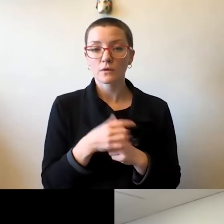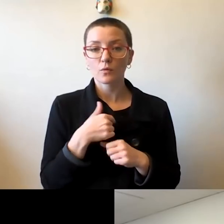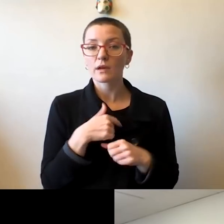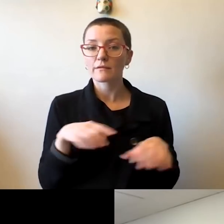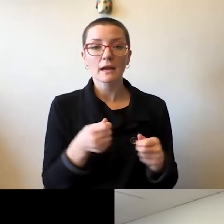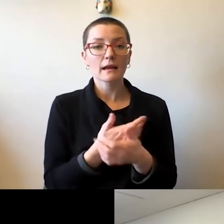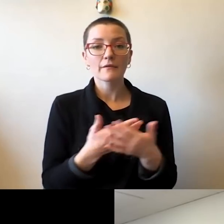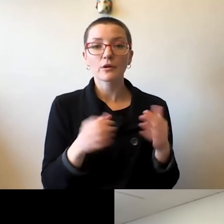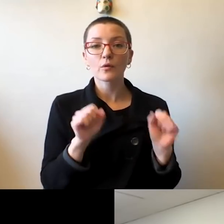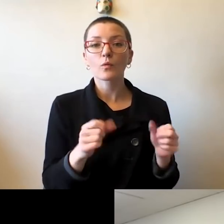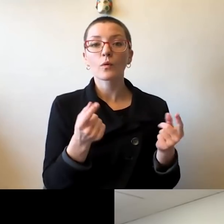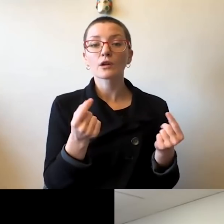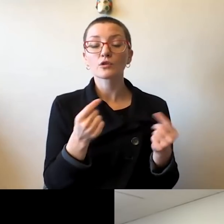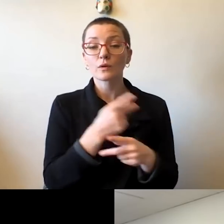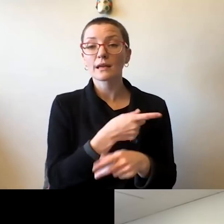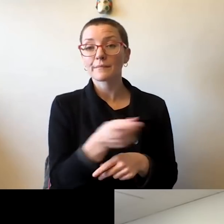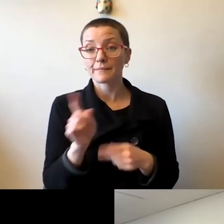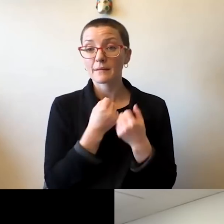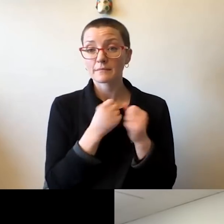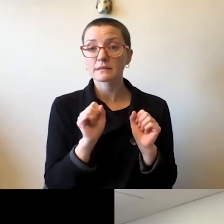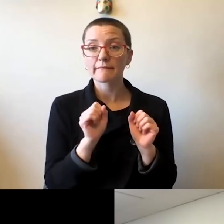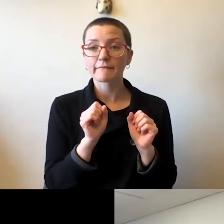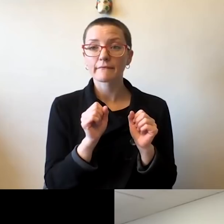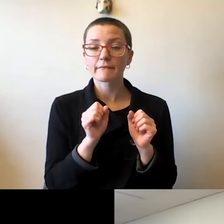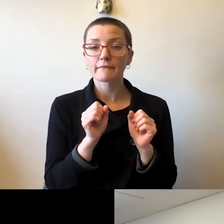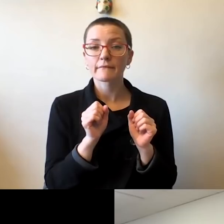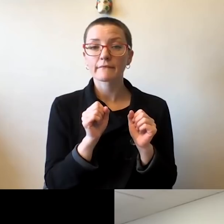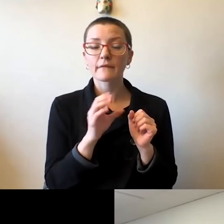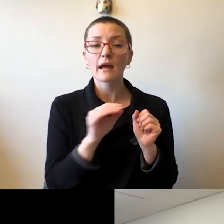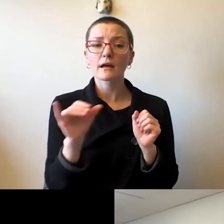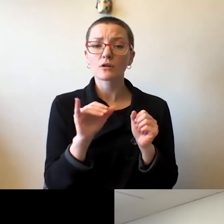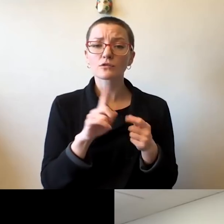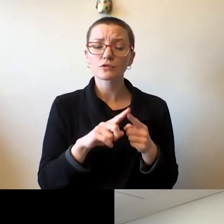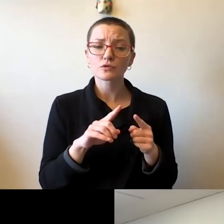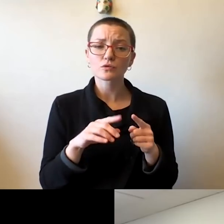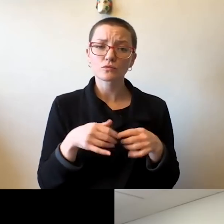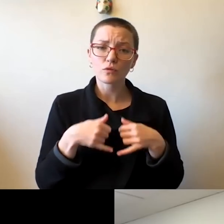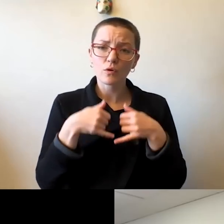to keep them safe, and to reward them in some way for the work